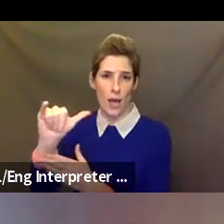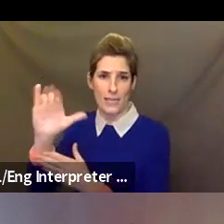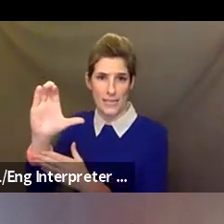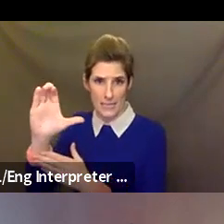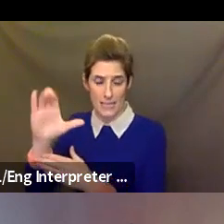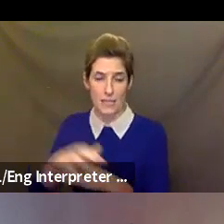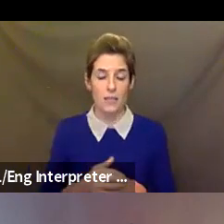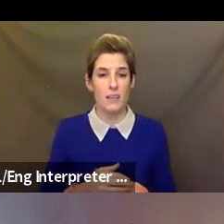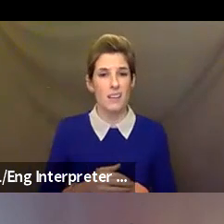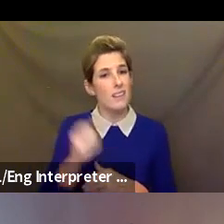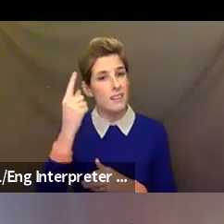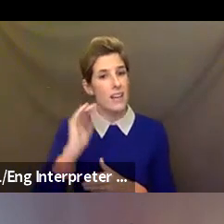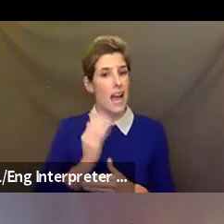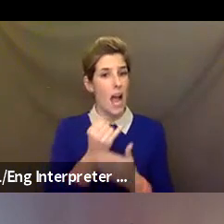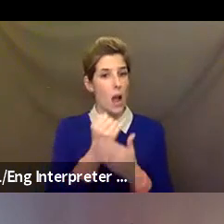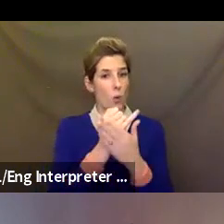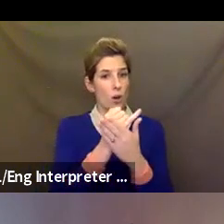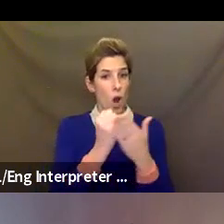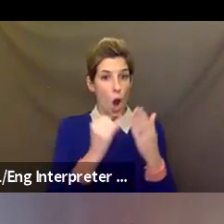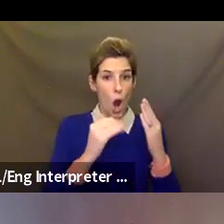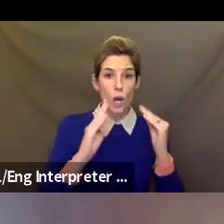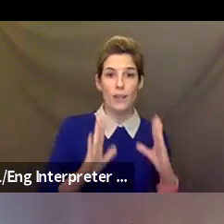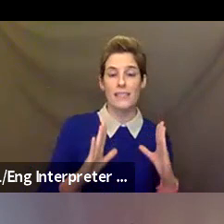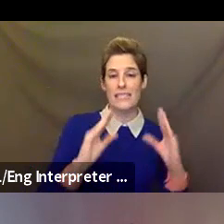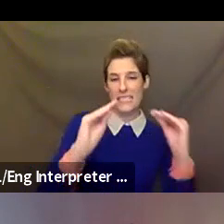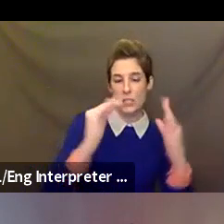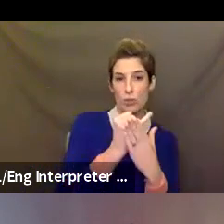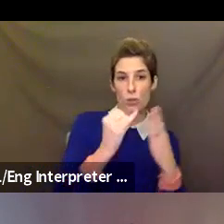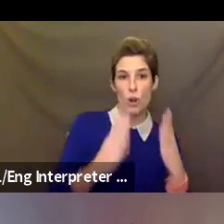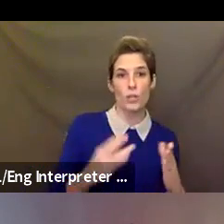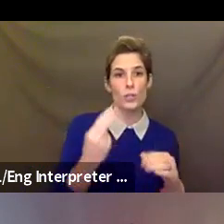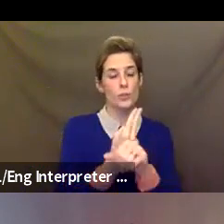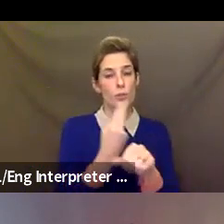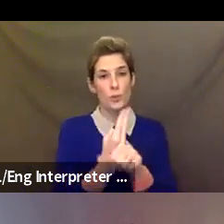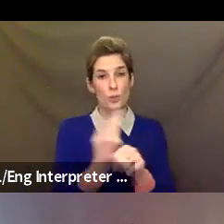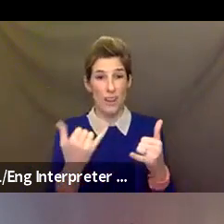synchronously or live using Zoom and Google Meets. We're focusing